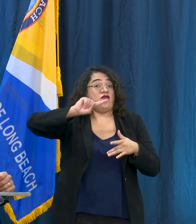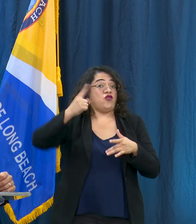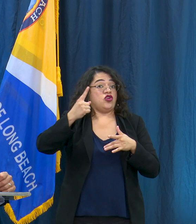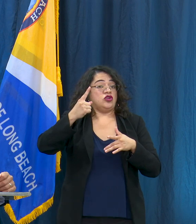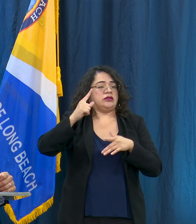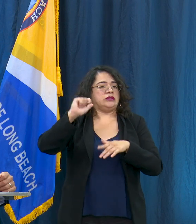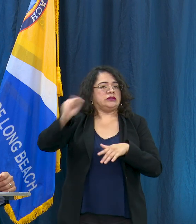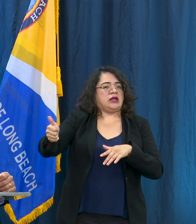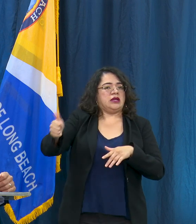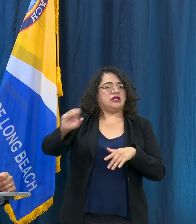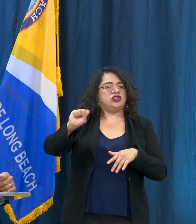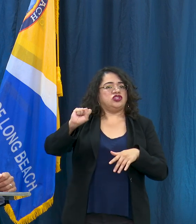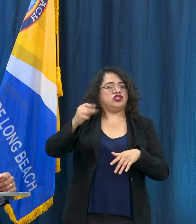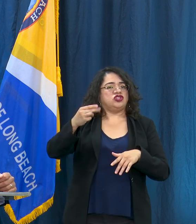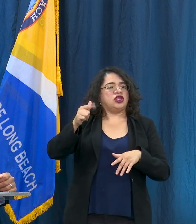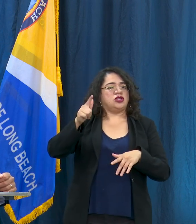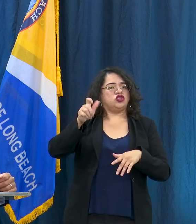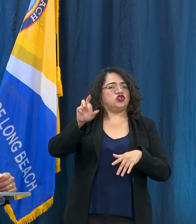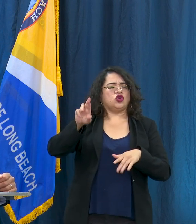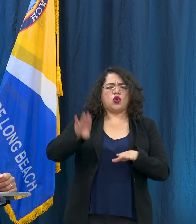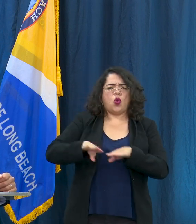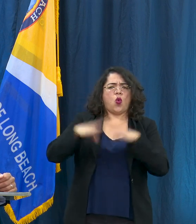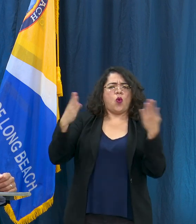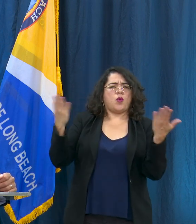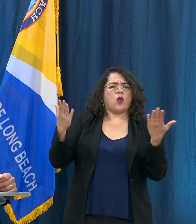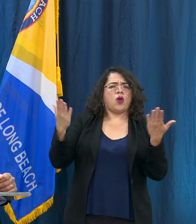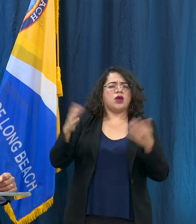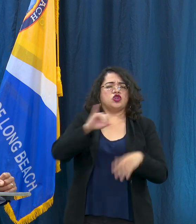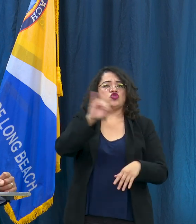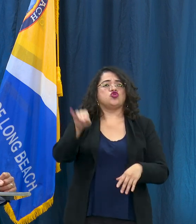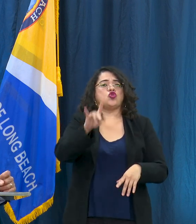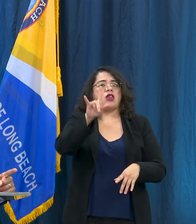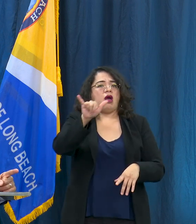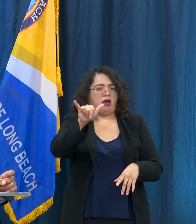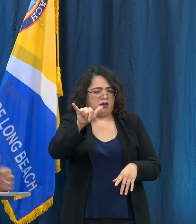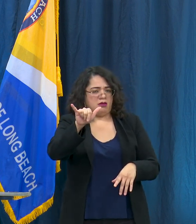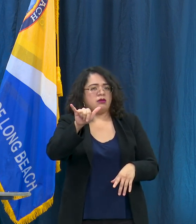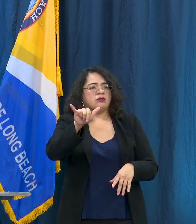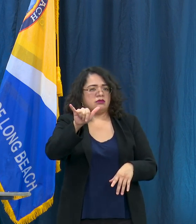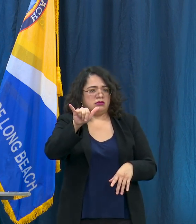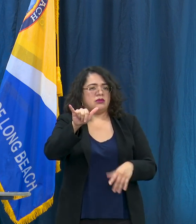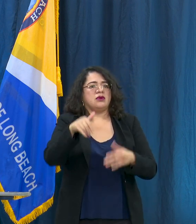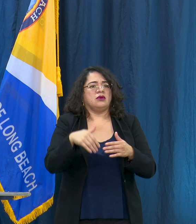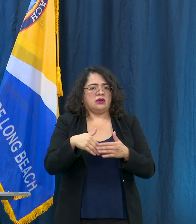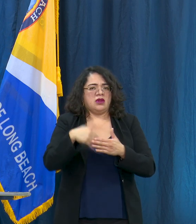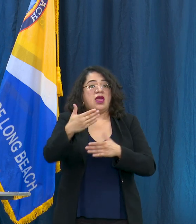this summer right? In July, so next month. Yes, July. So we're gonna do our